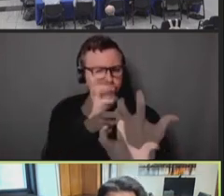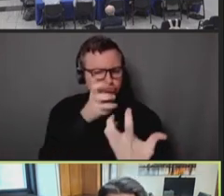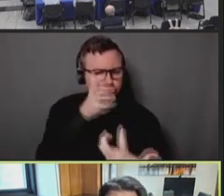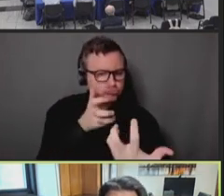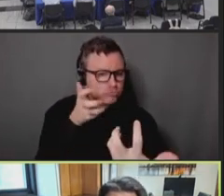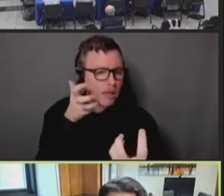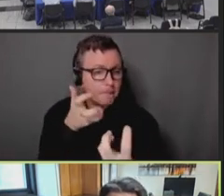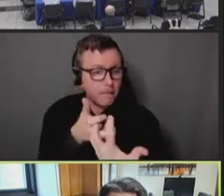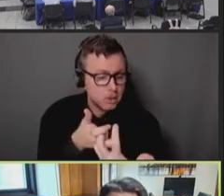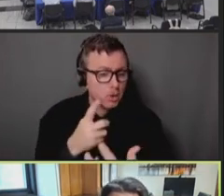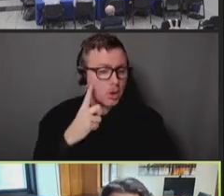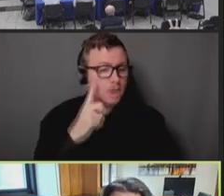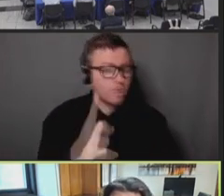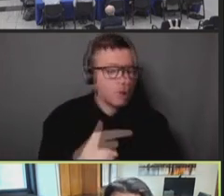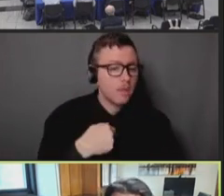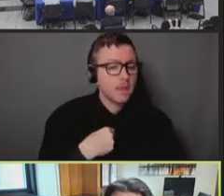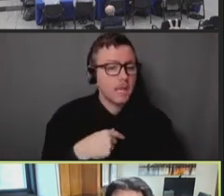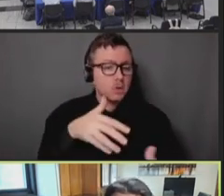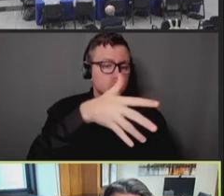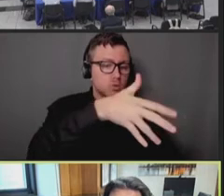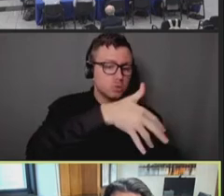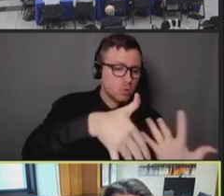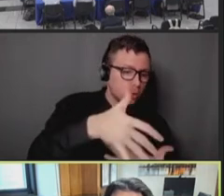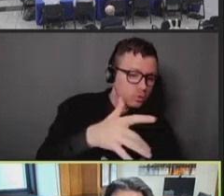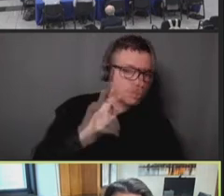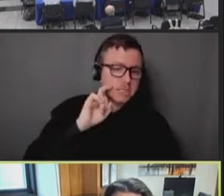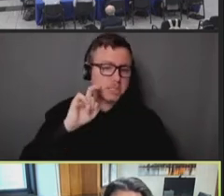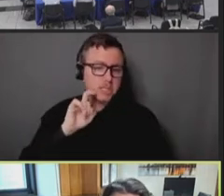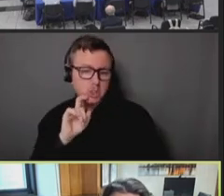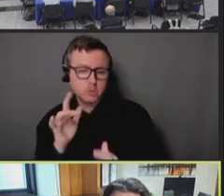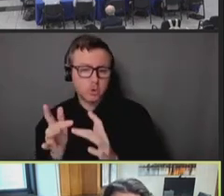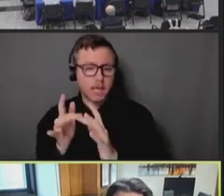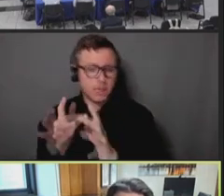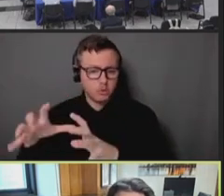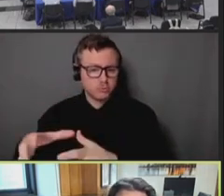the social and sexual networks that are actually at the highest risk of transmission. And so,